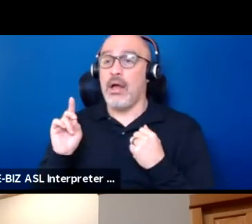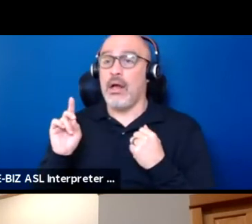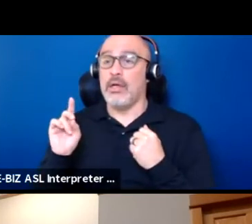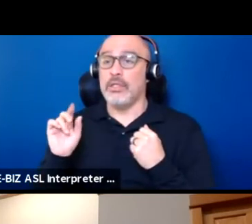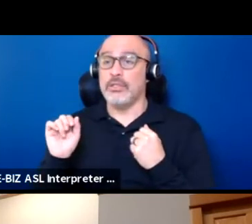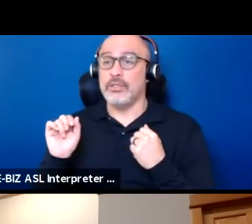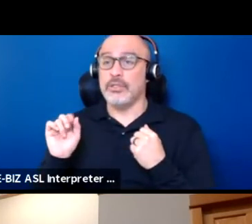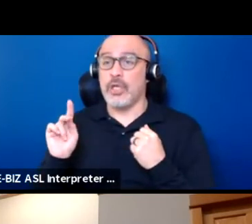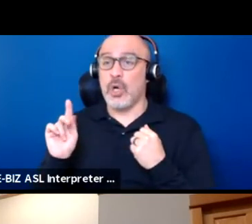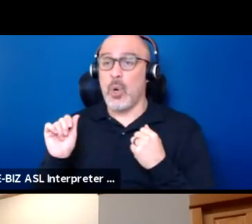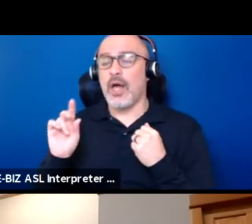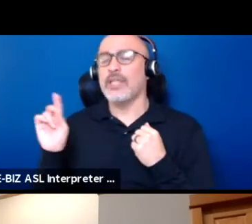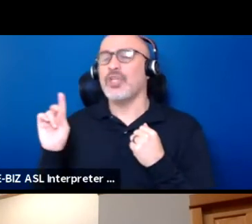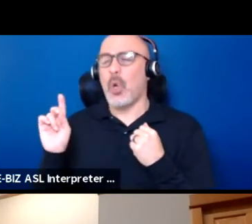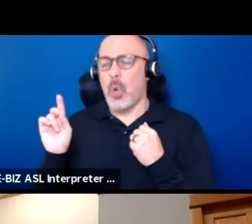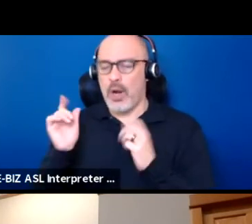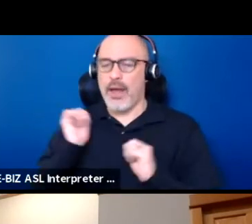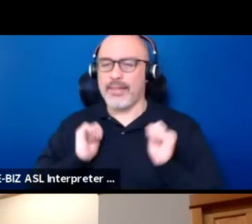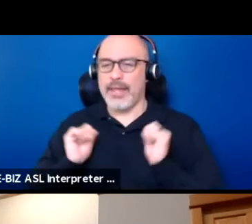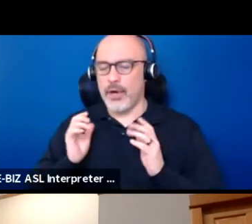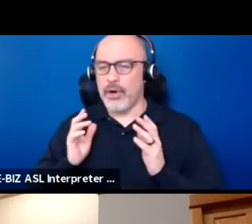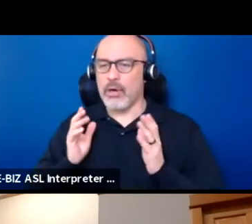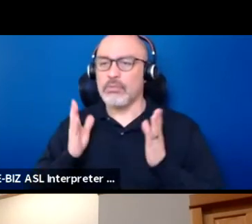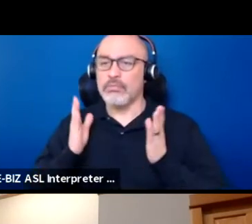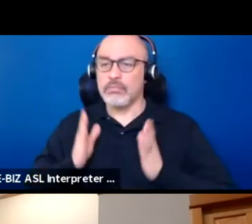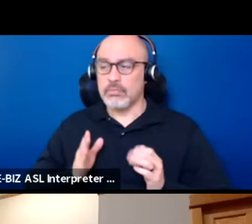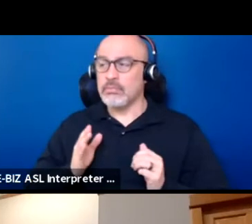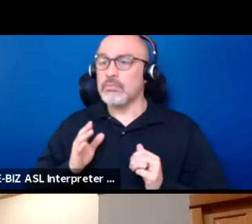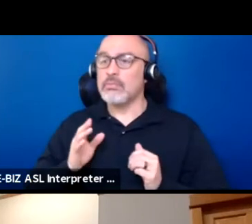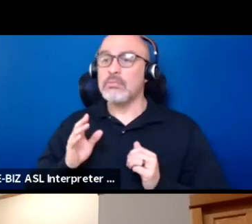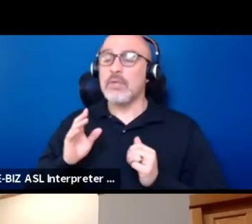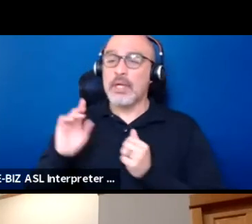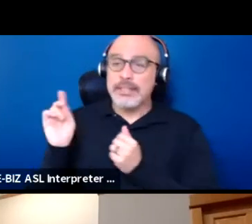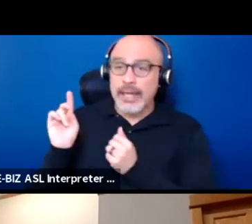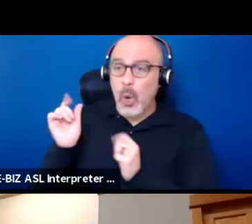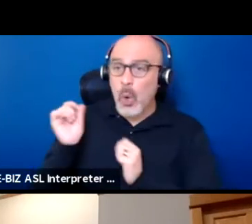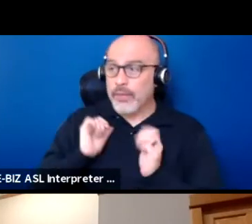my goal is to have Dakota Theater recognized as theater,